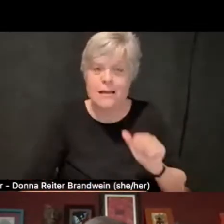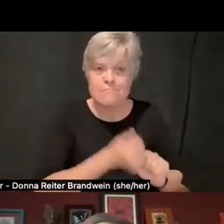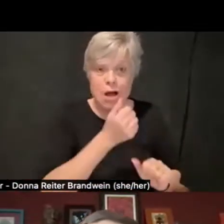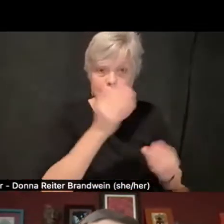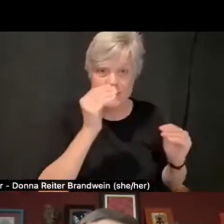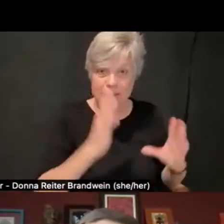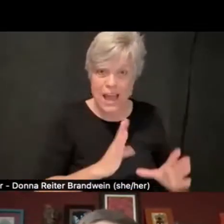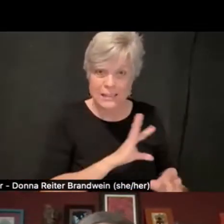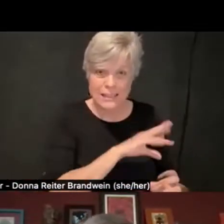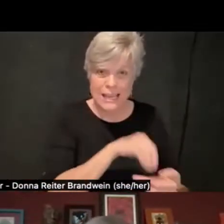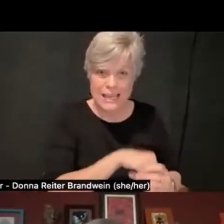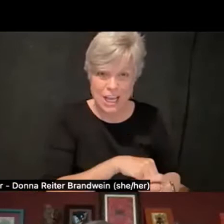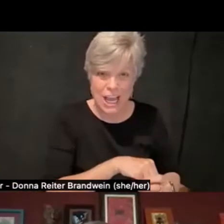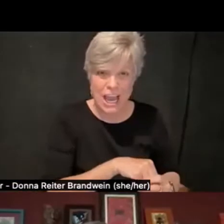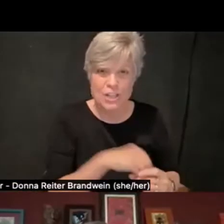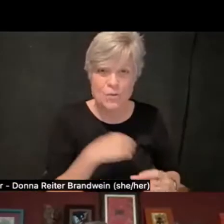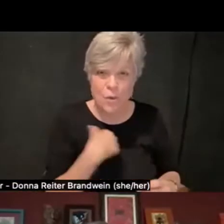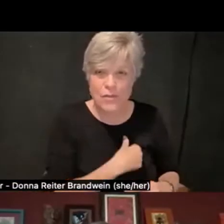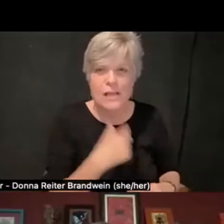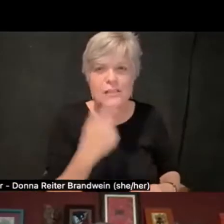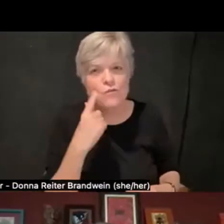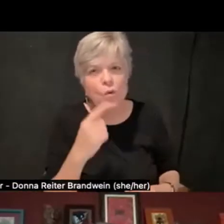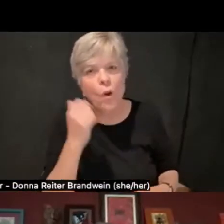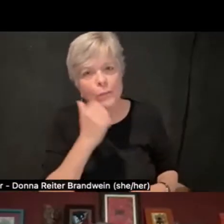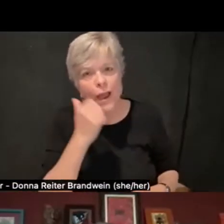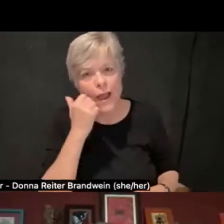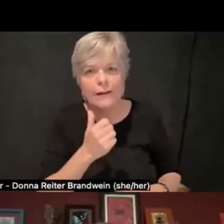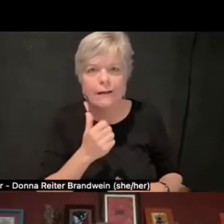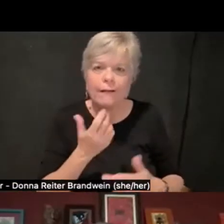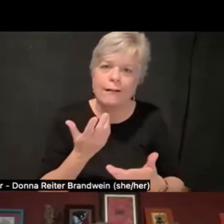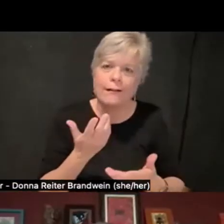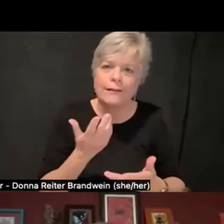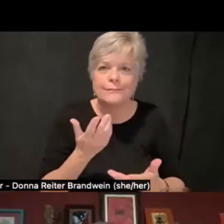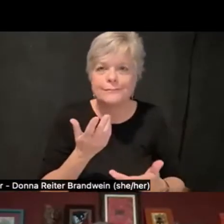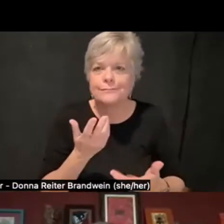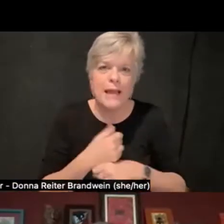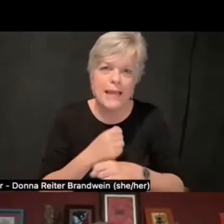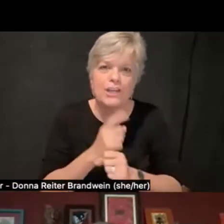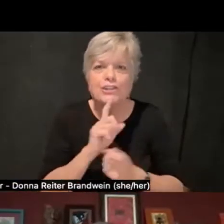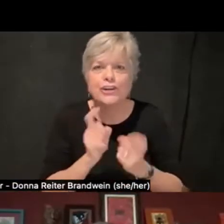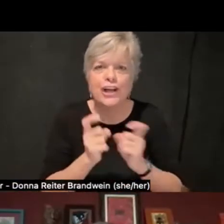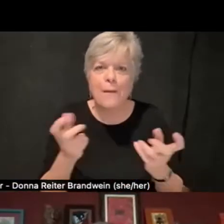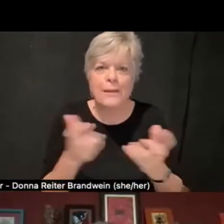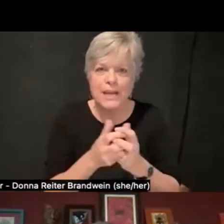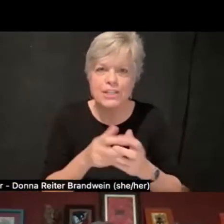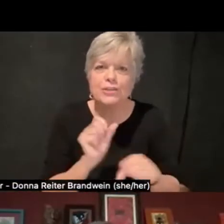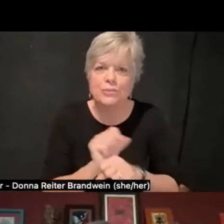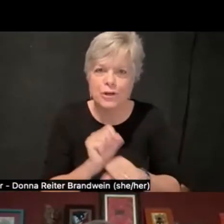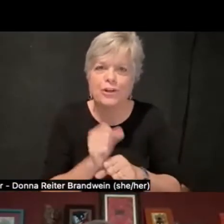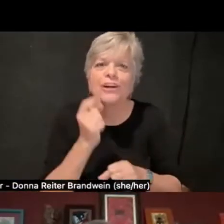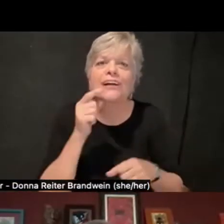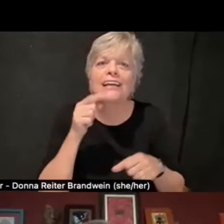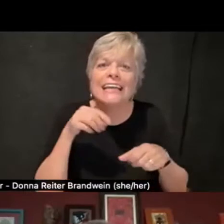more for the practical matter of, right, ensuring accommodations and classroom accommodations.